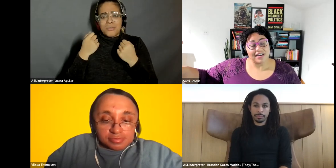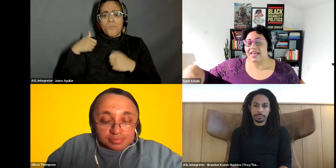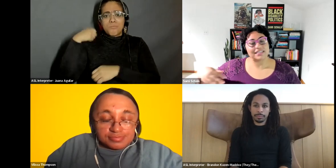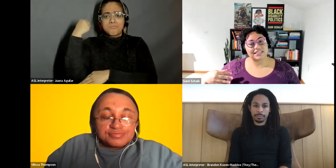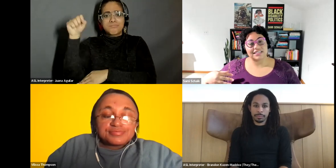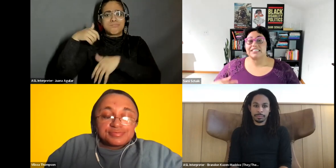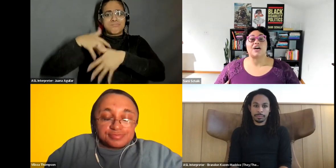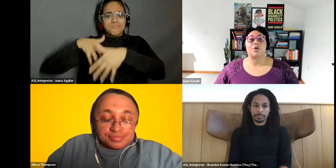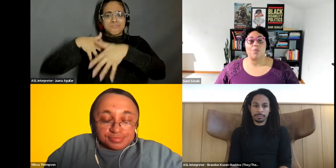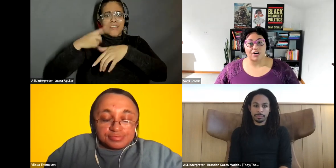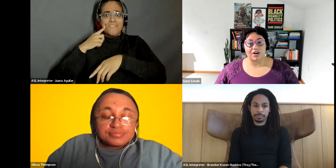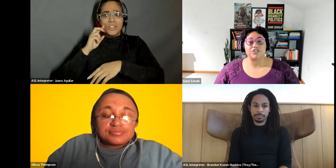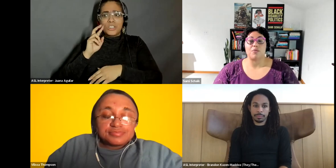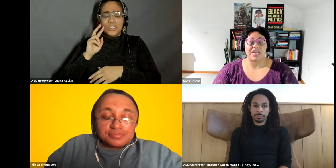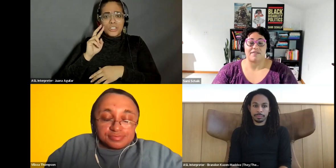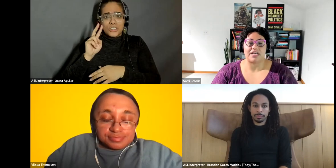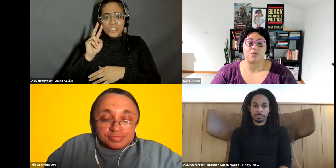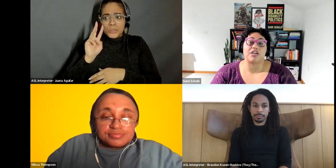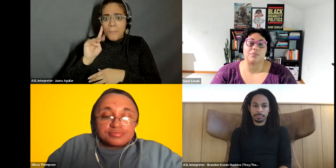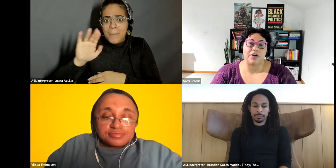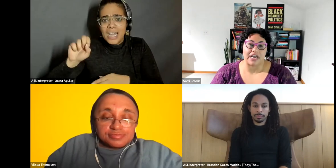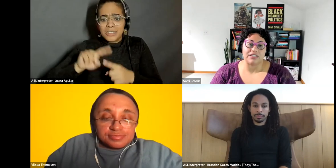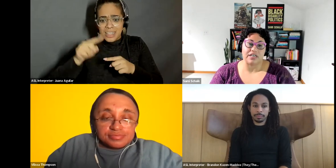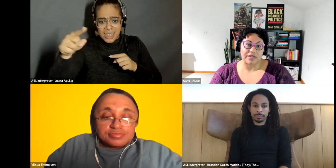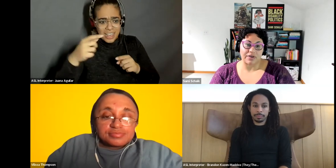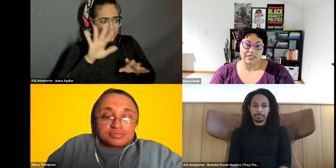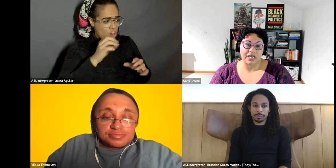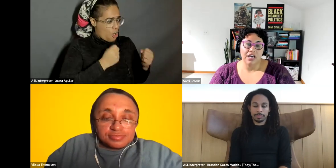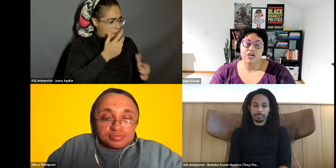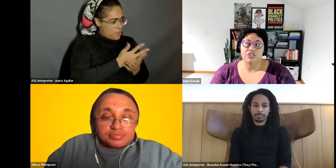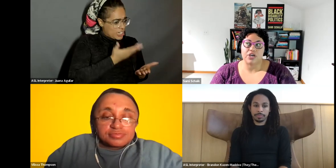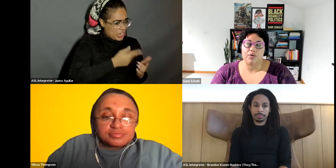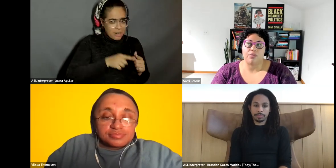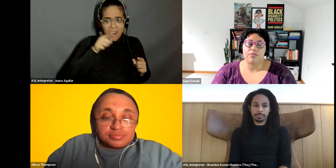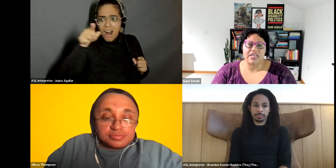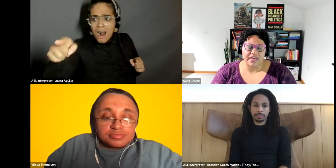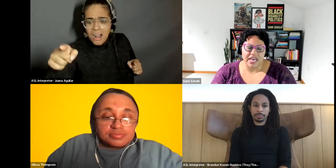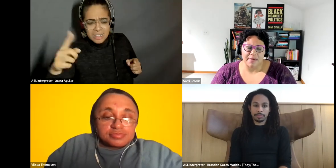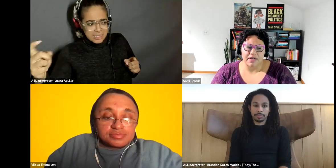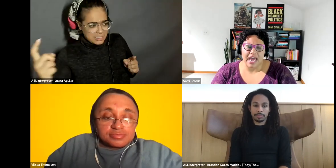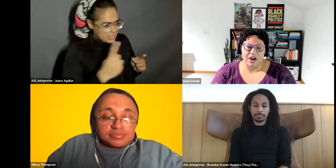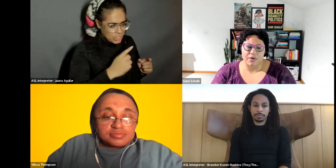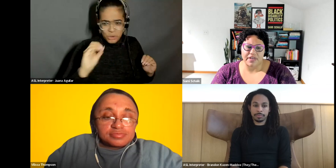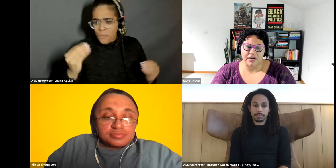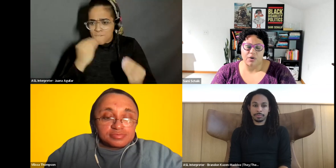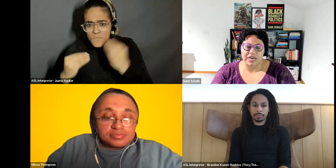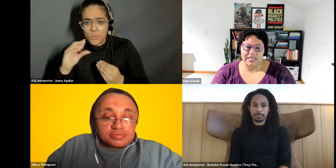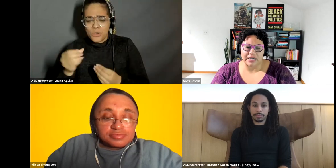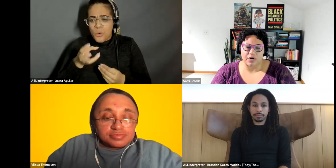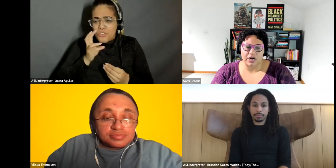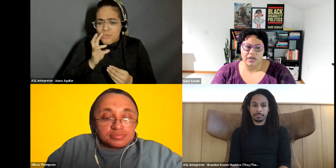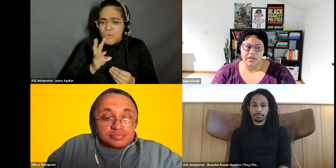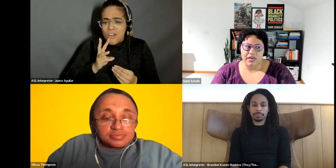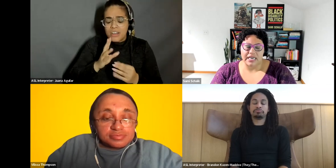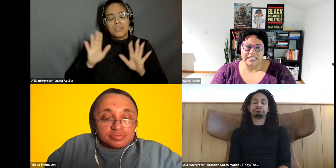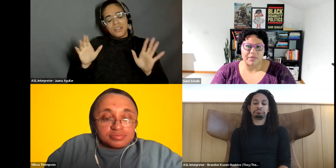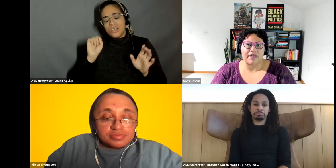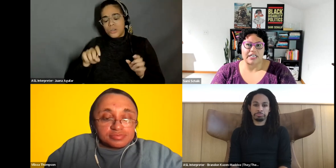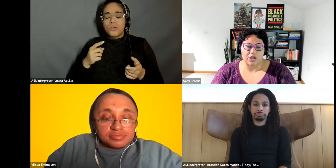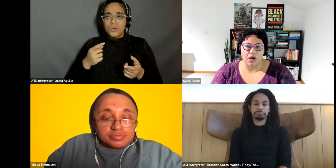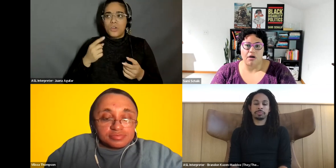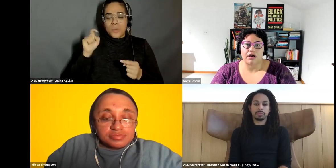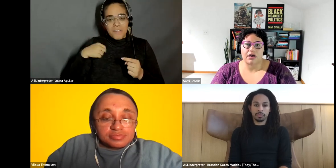Sami Schalk: that's that's not going to work for so many of us. We're actually putting ourselves at risk. So really thinking about care within organizing work is something that I saw